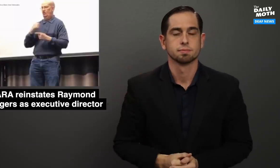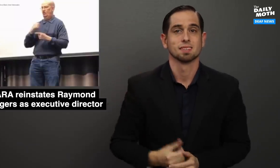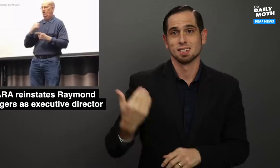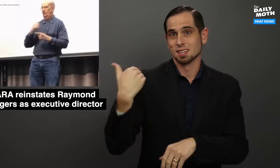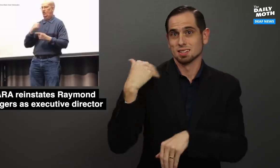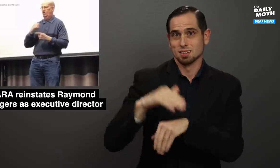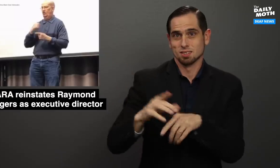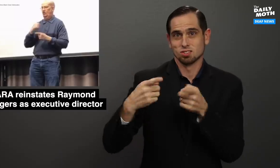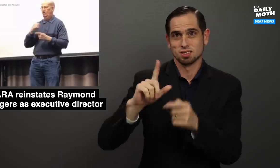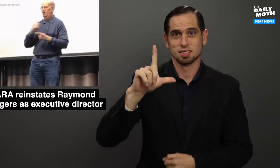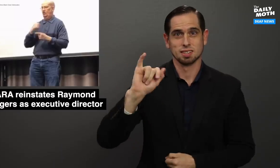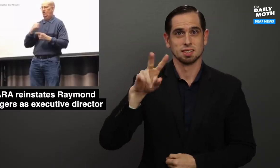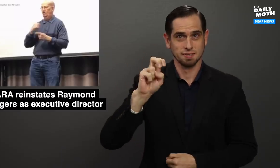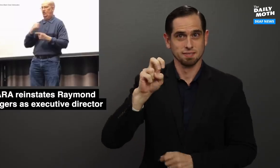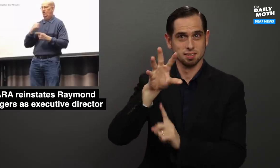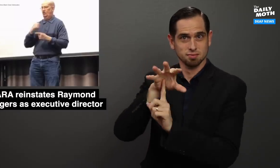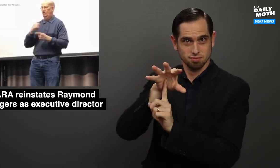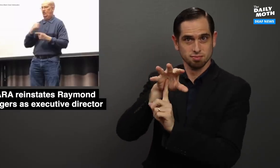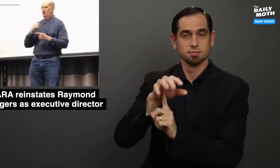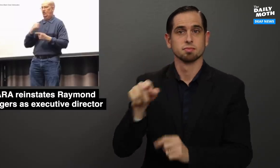Last night during the live-streaming,